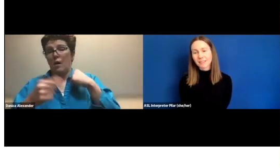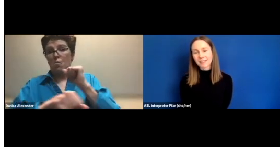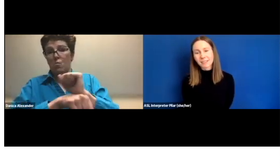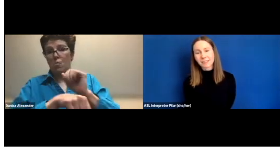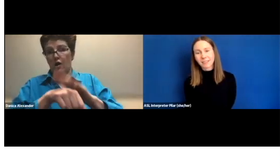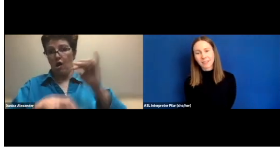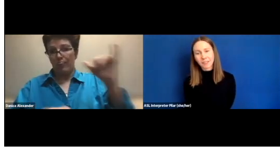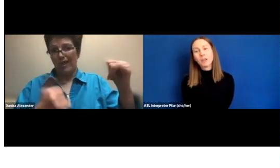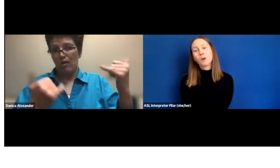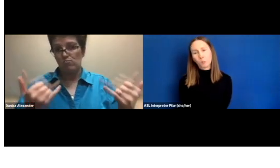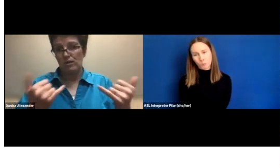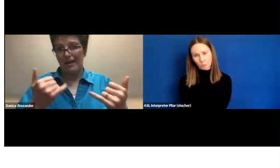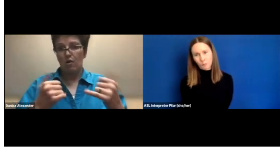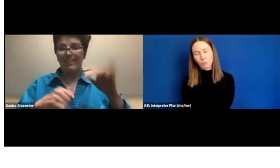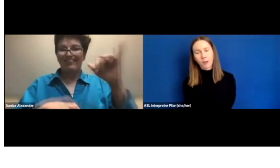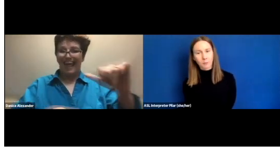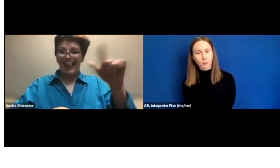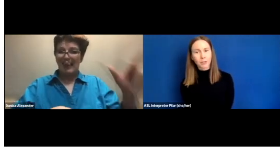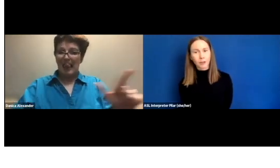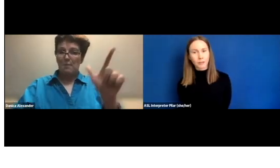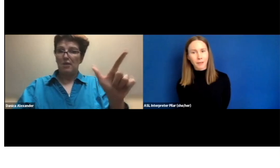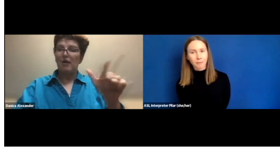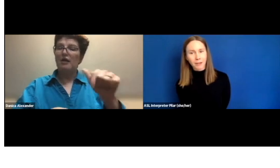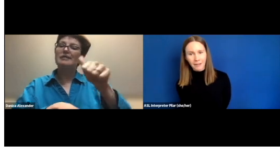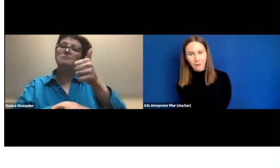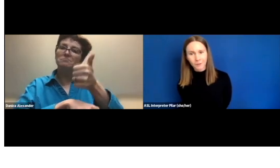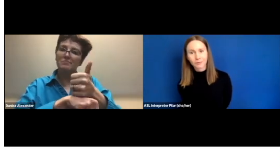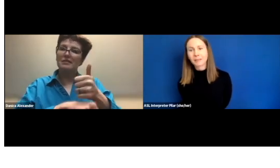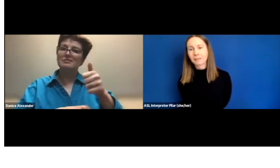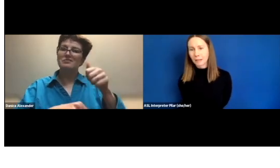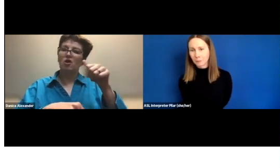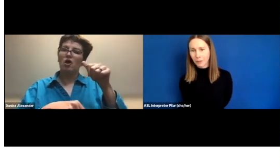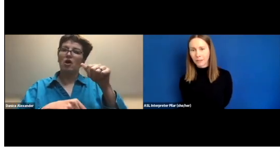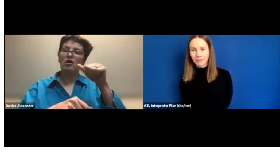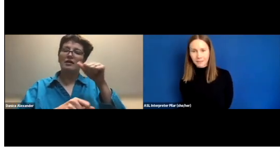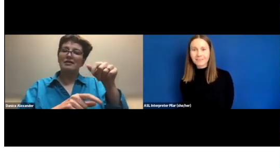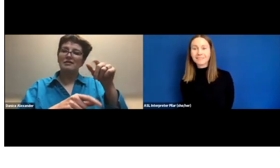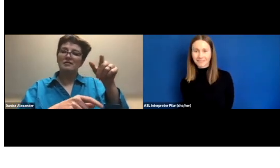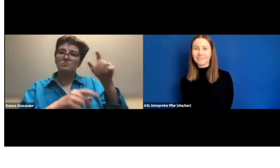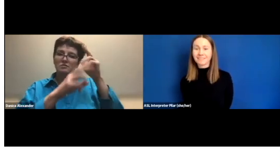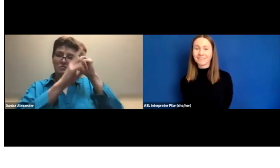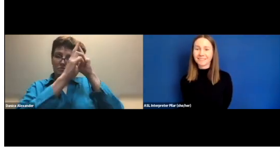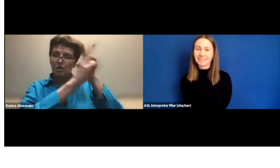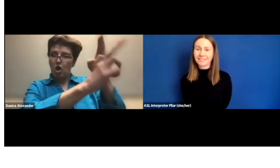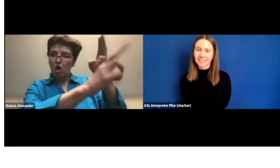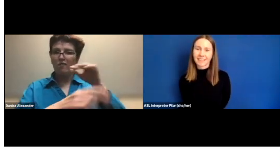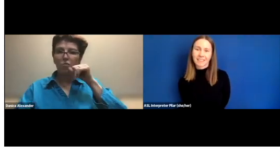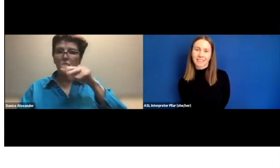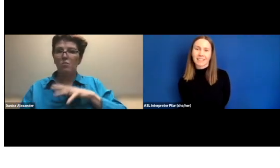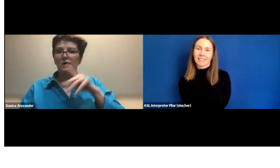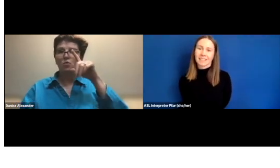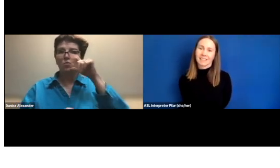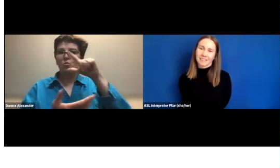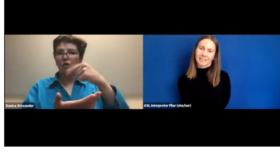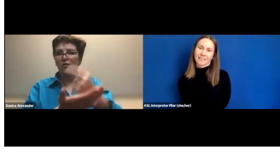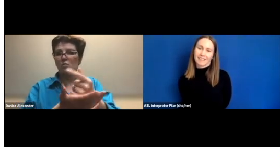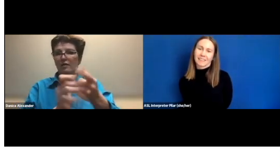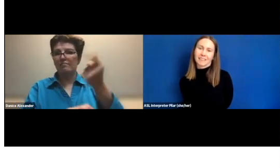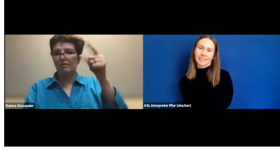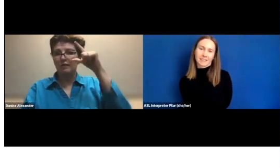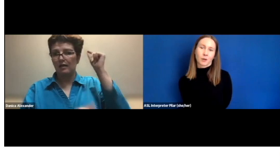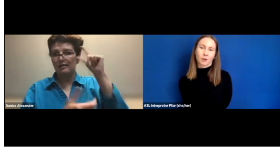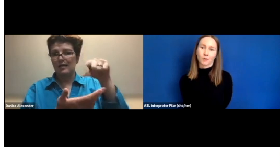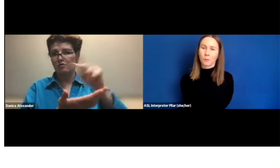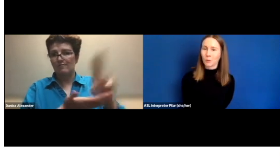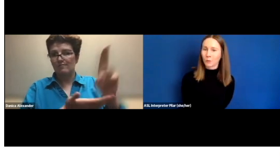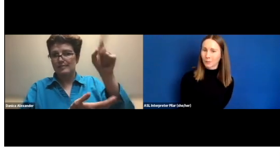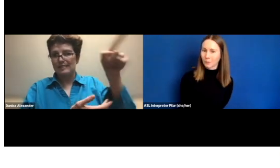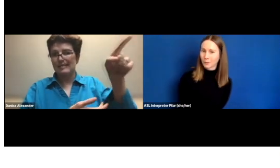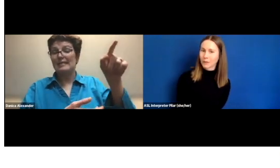And while I'm working on that right now, that library is an honorary woman who graduated